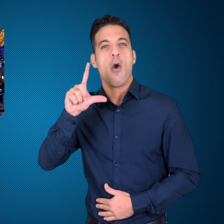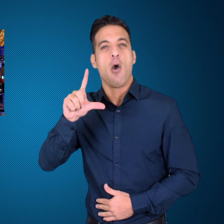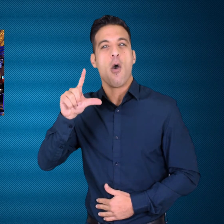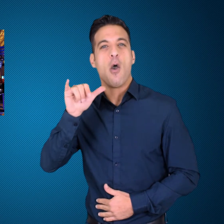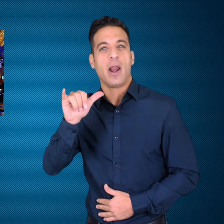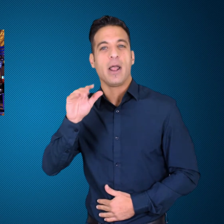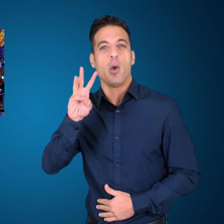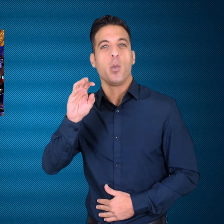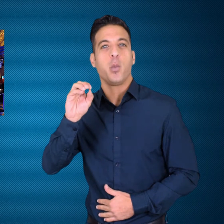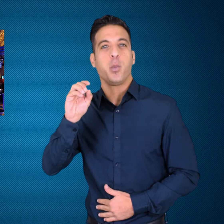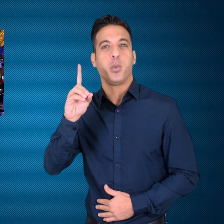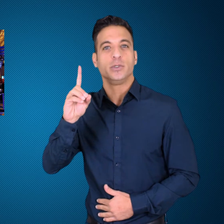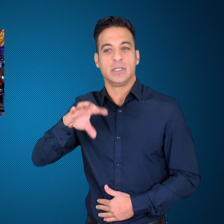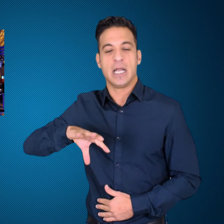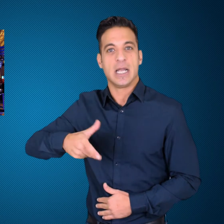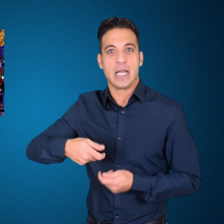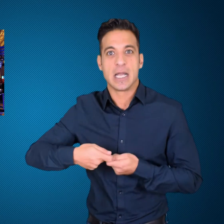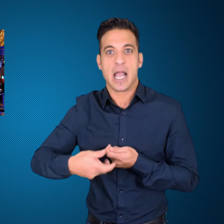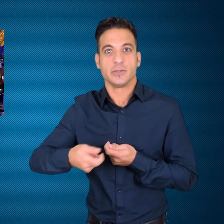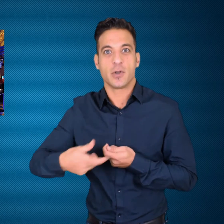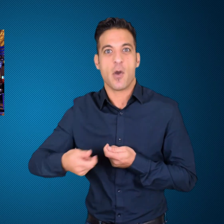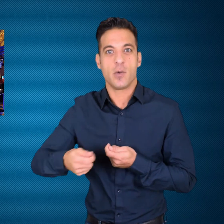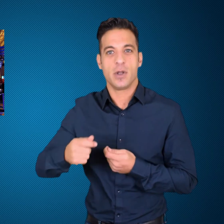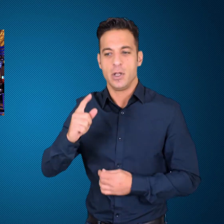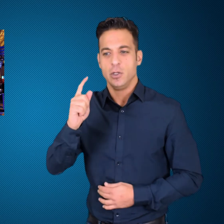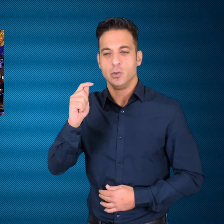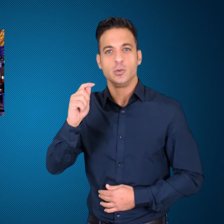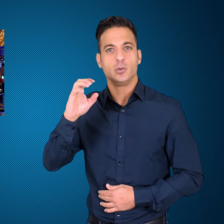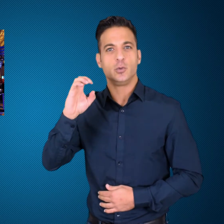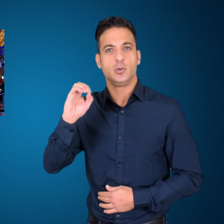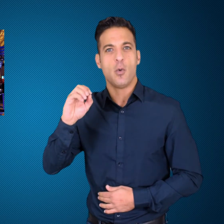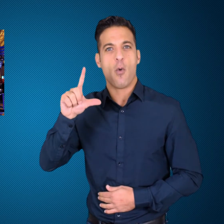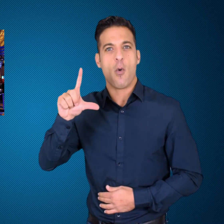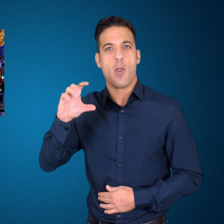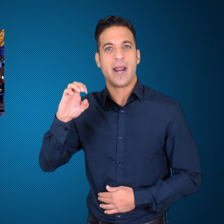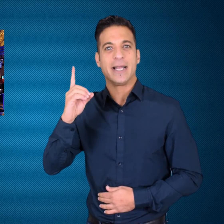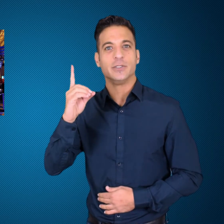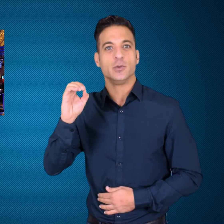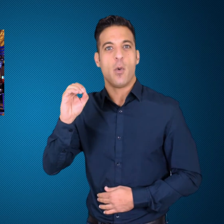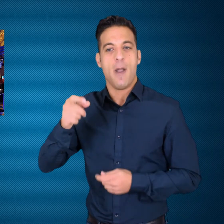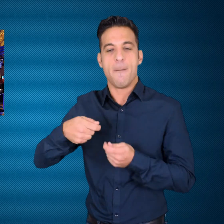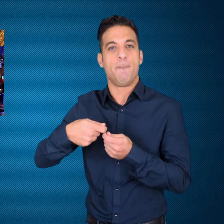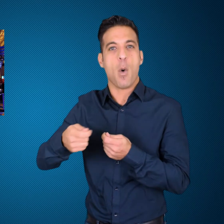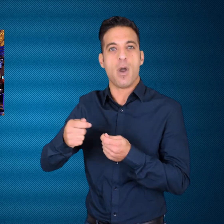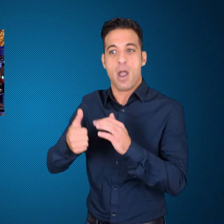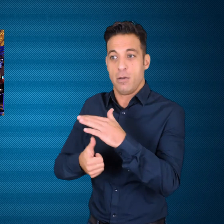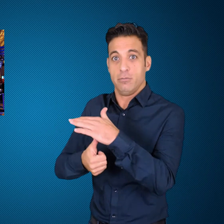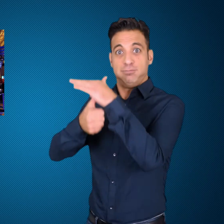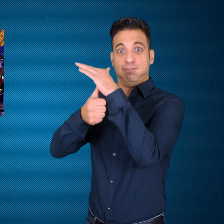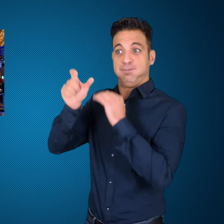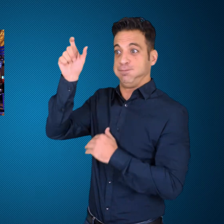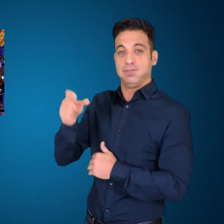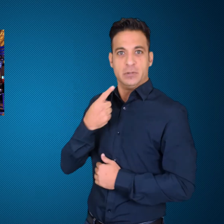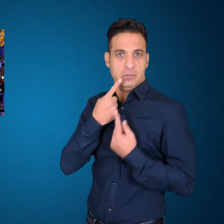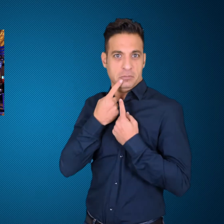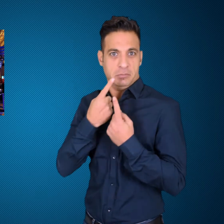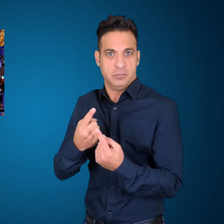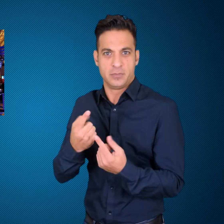Toledo poker room manager said several